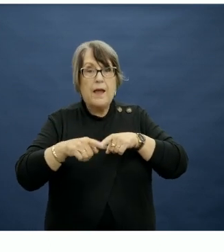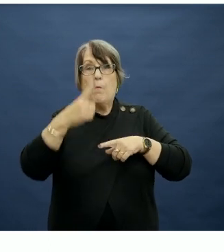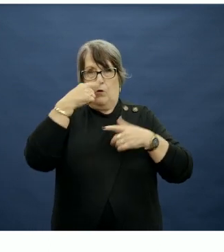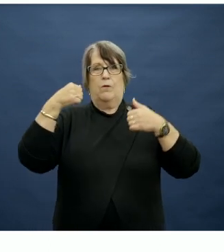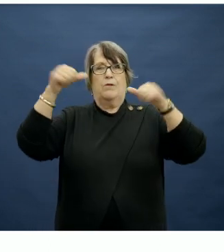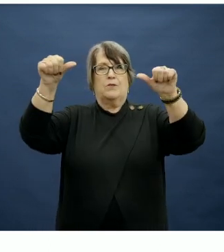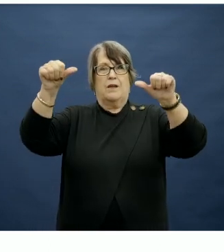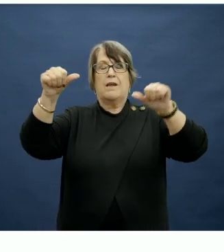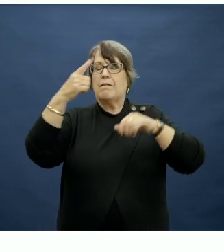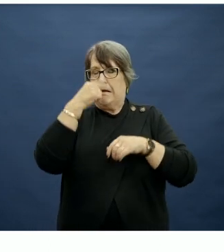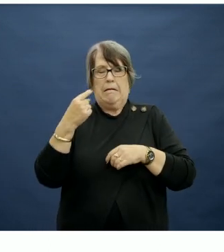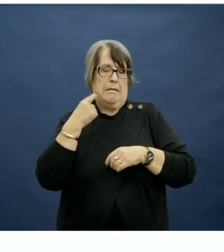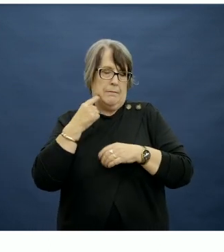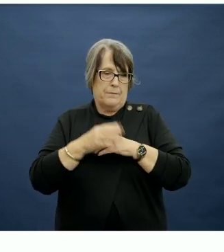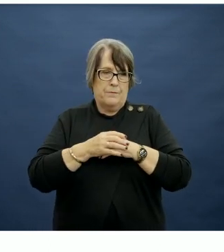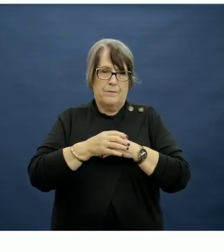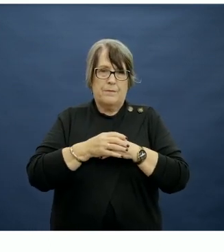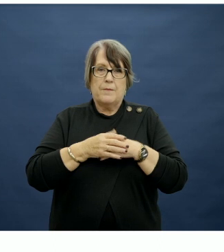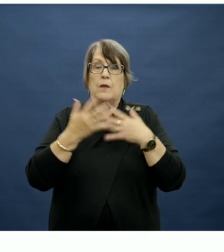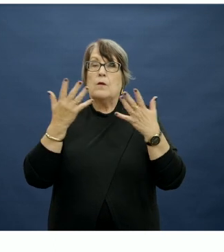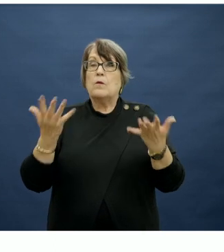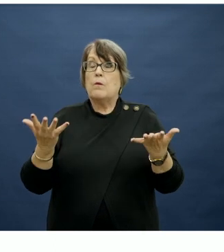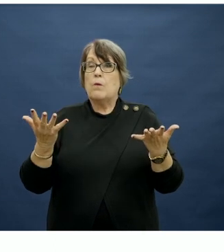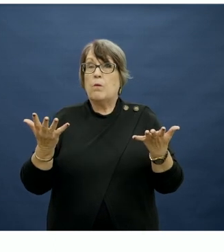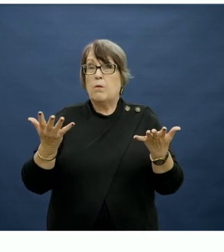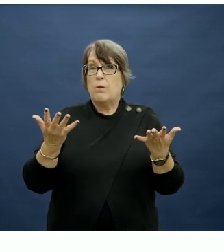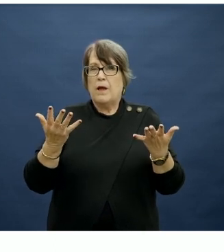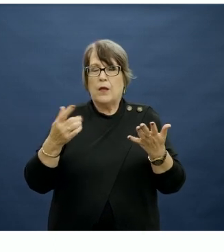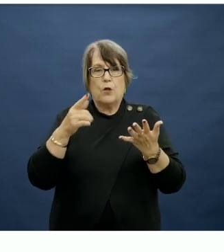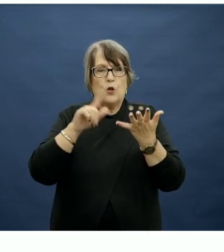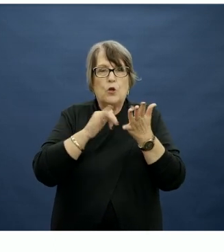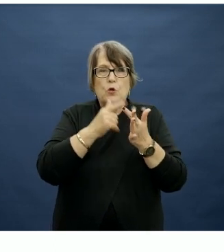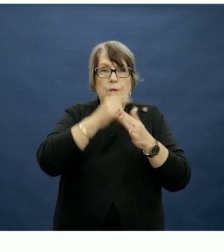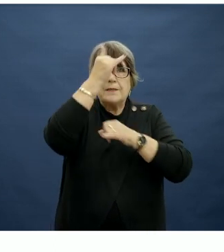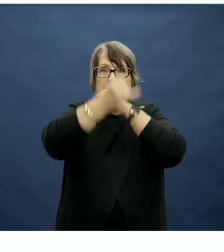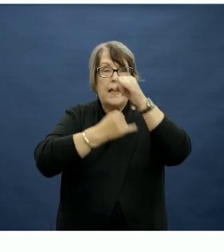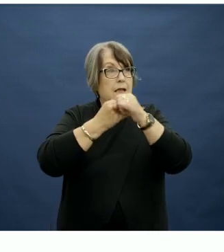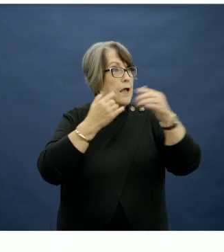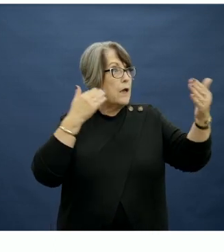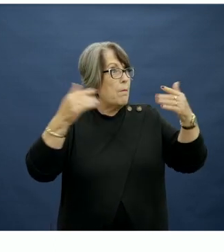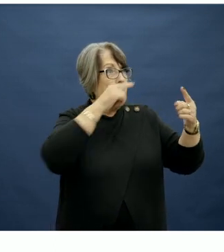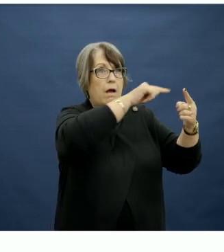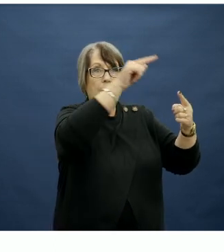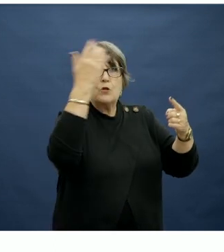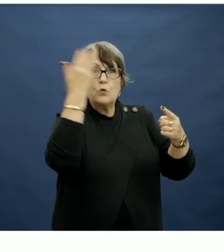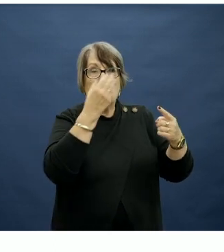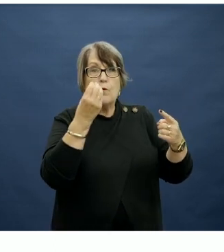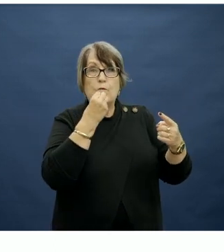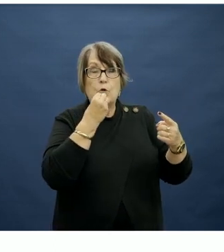and feasible. So there was a drawing on some of the international comparisons around school food on site but